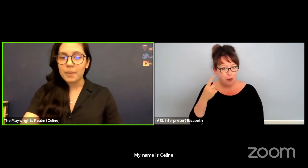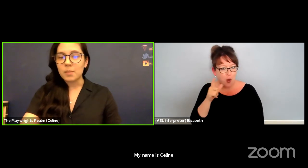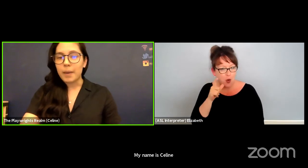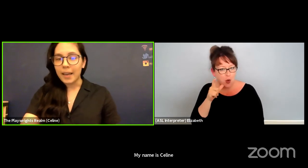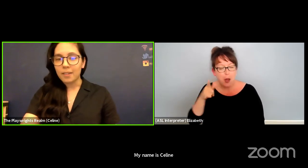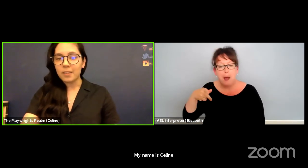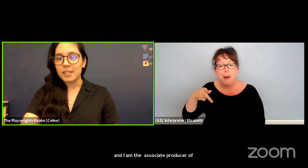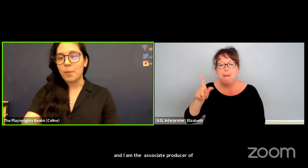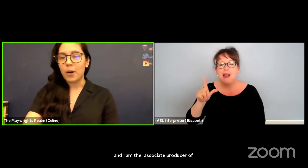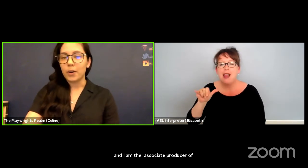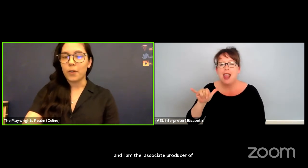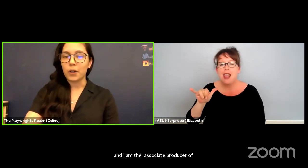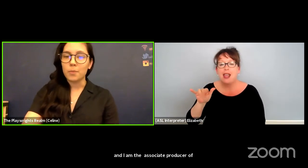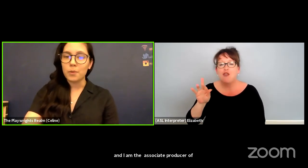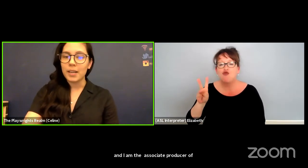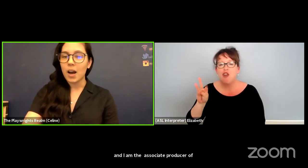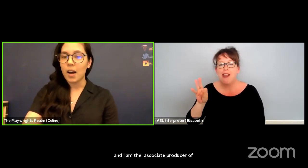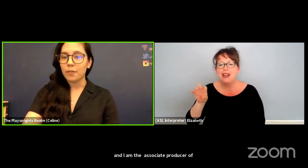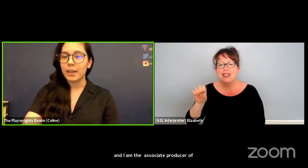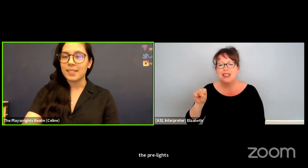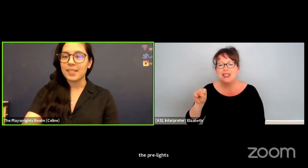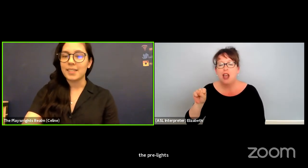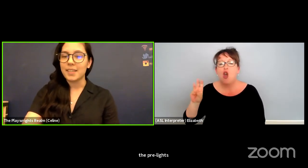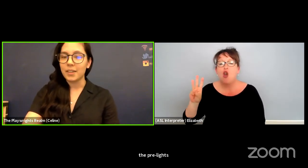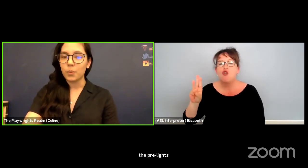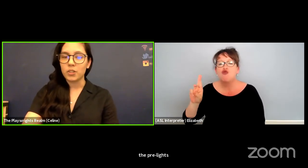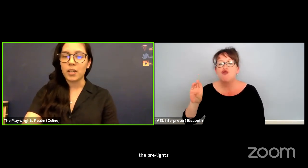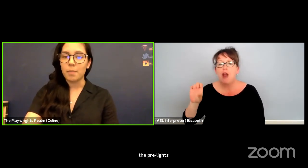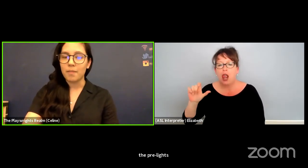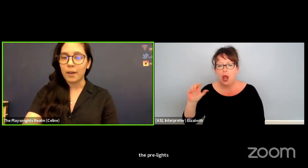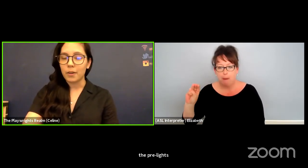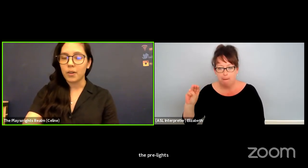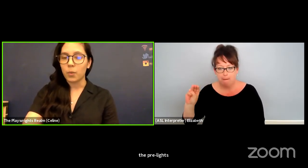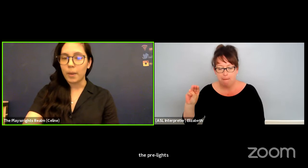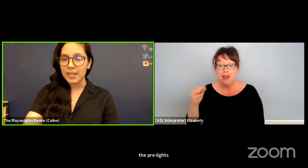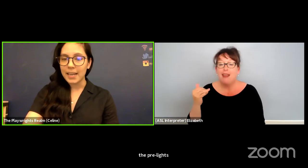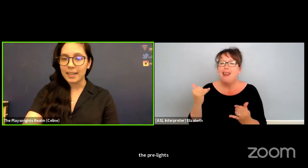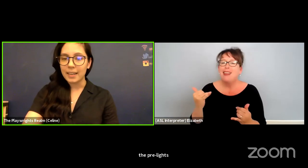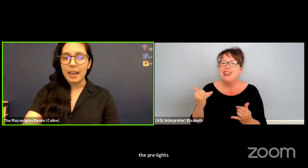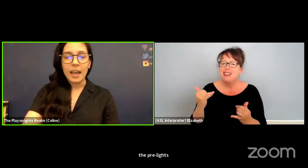this panel is part of our community offerings this year which can be found on our website.